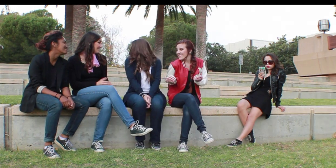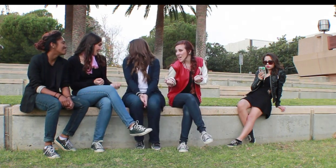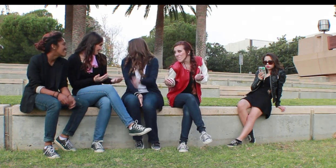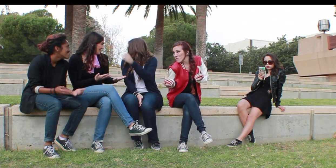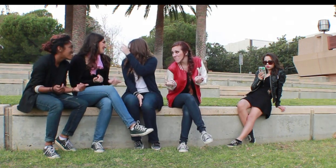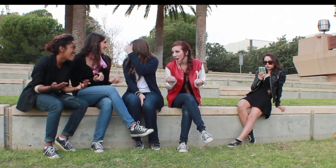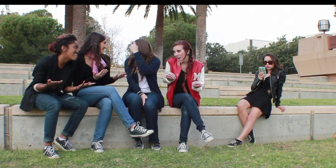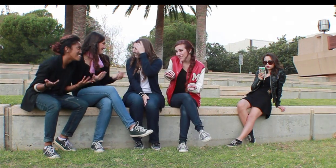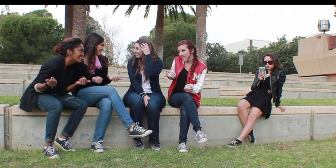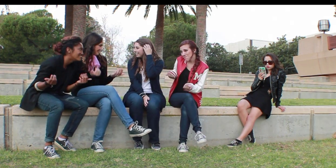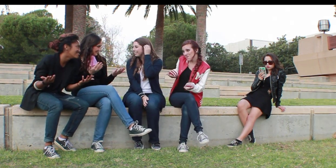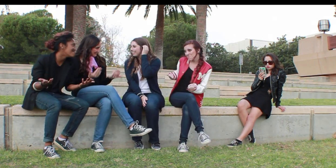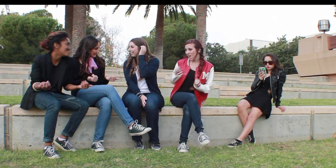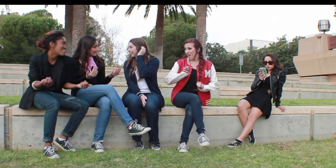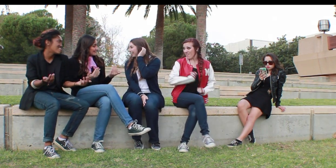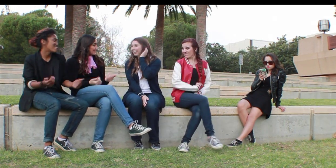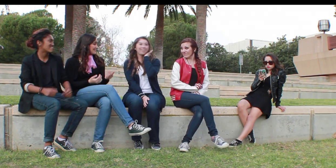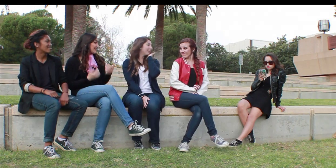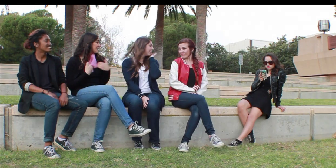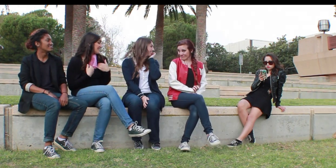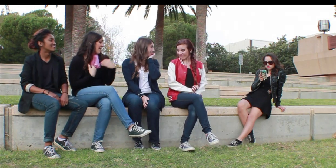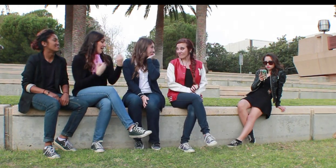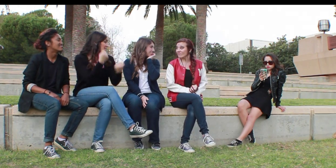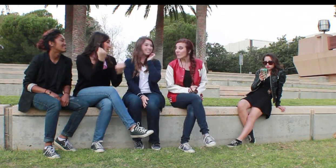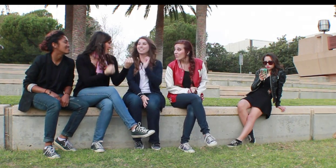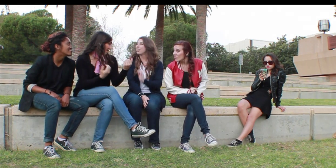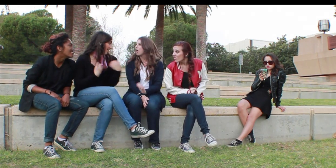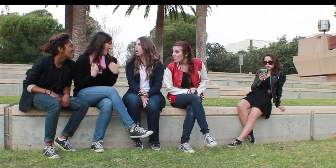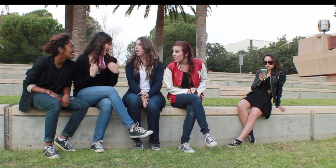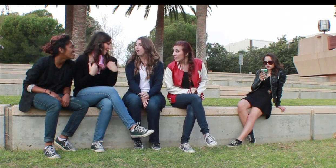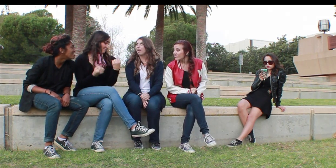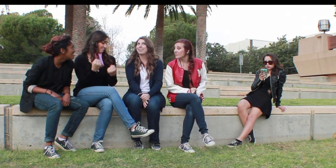Pink Ladies: Tell me more, tell me more! Marty: Does he have a car?